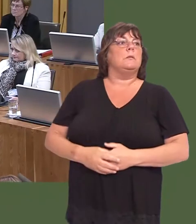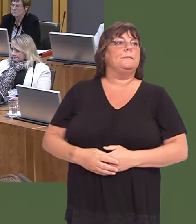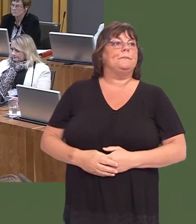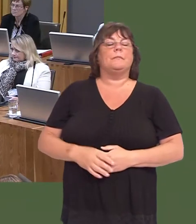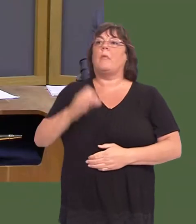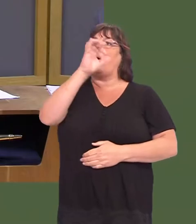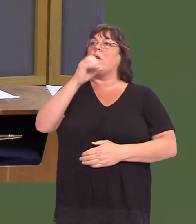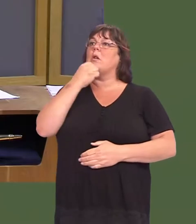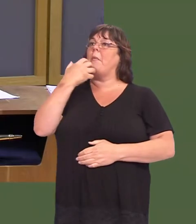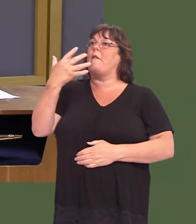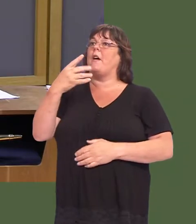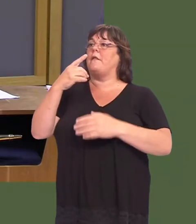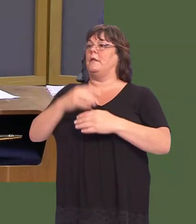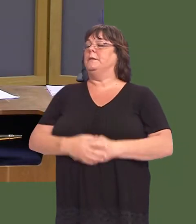Jeremy Miles: 5.